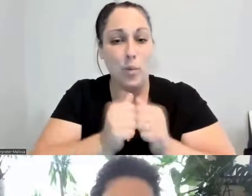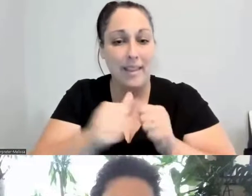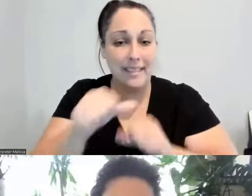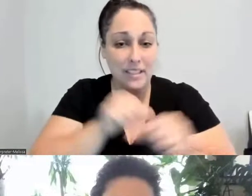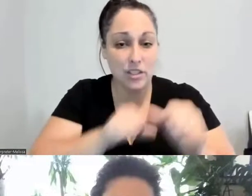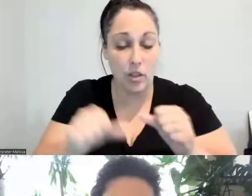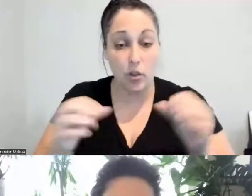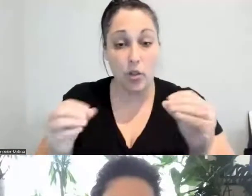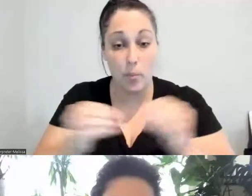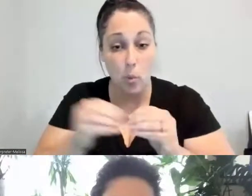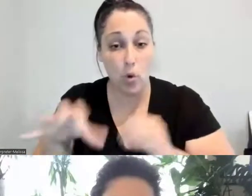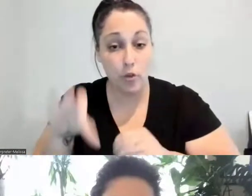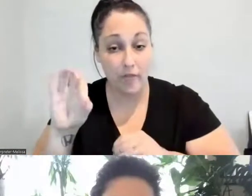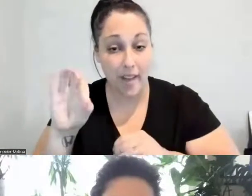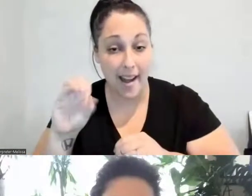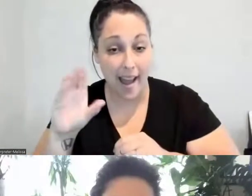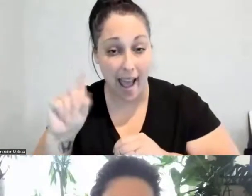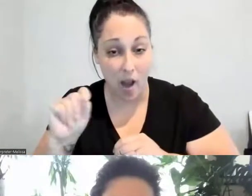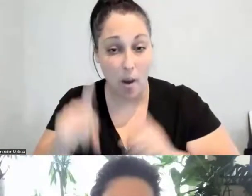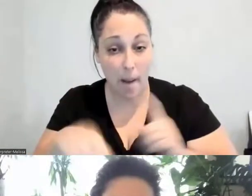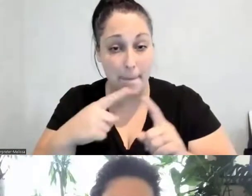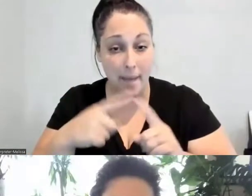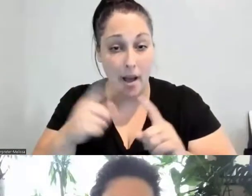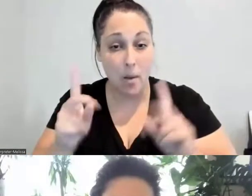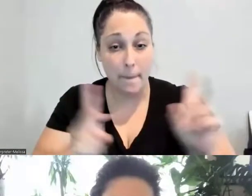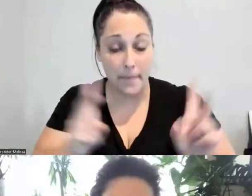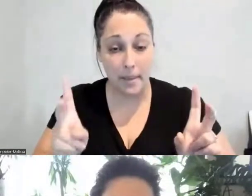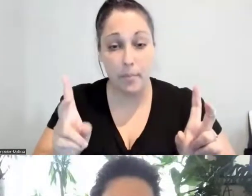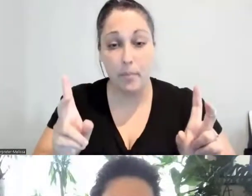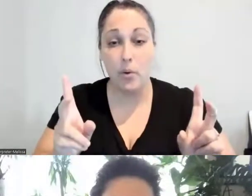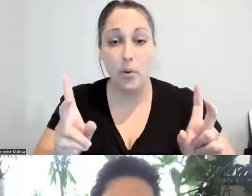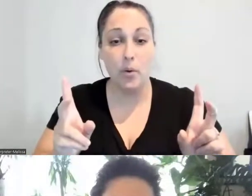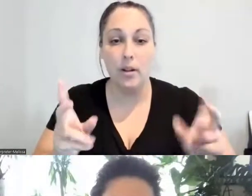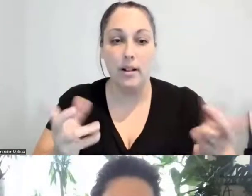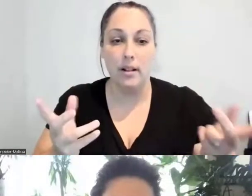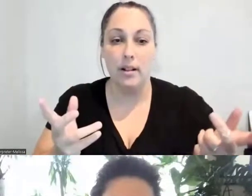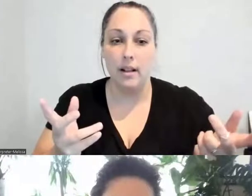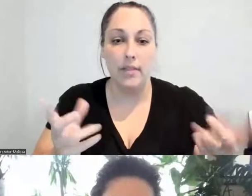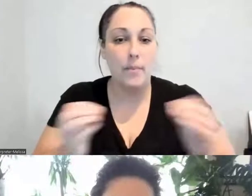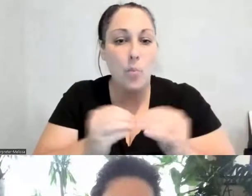that some of the things you think they should be doing, they're just not capable of doing or they're moving through